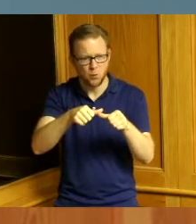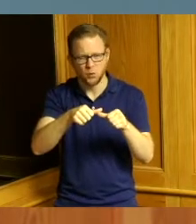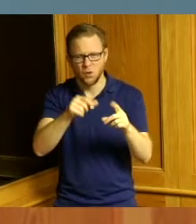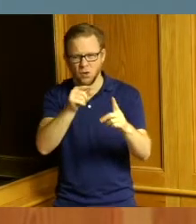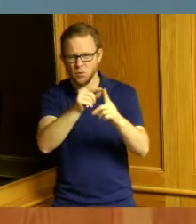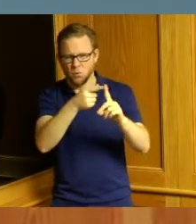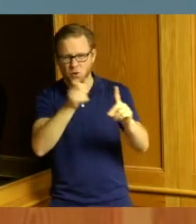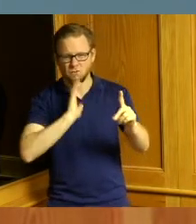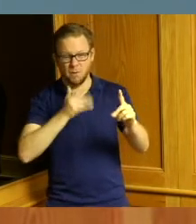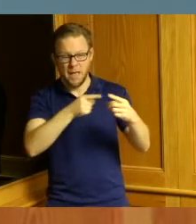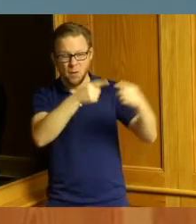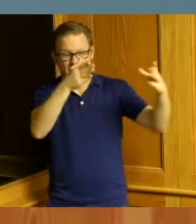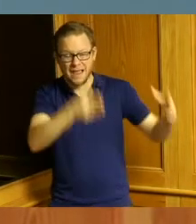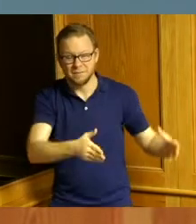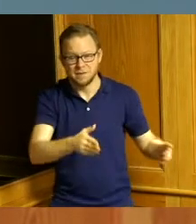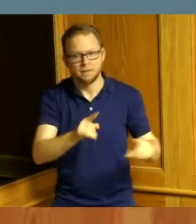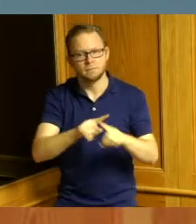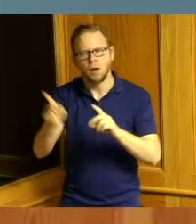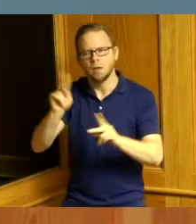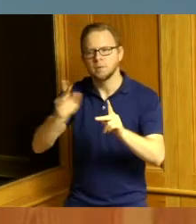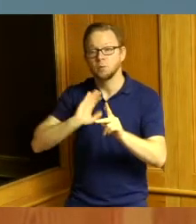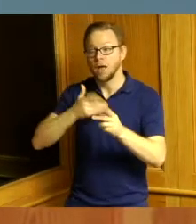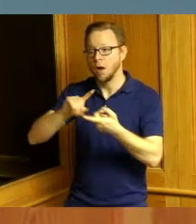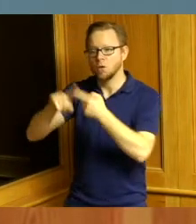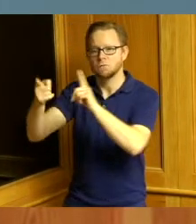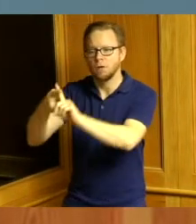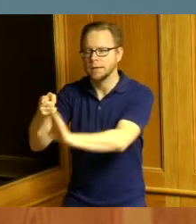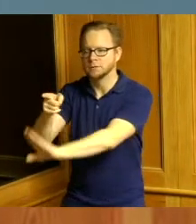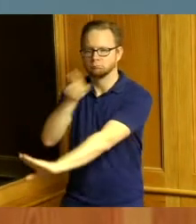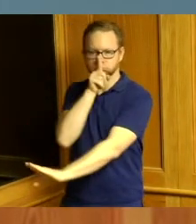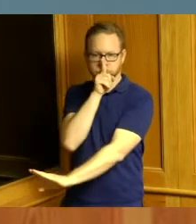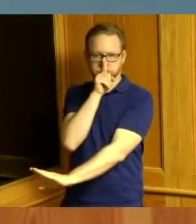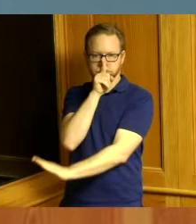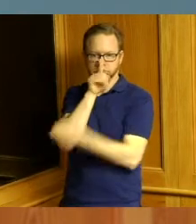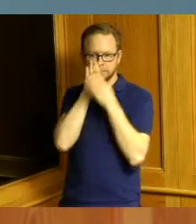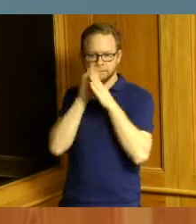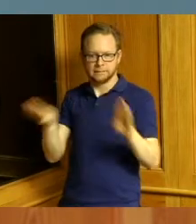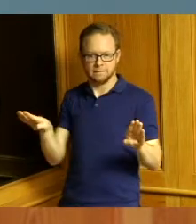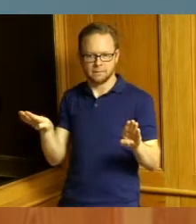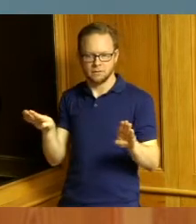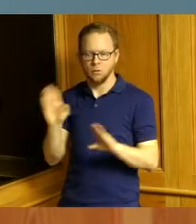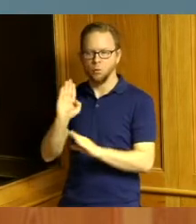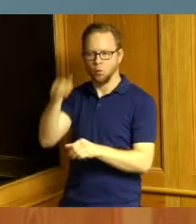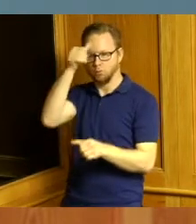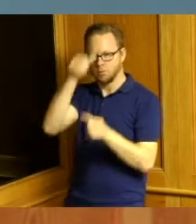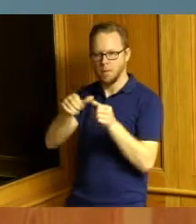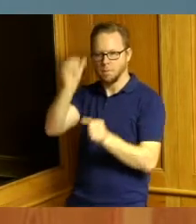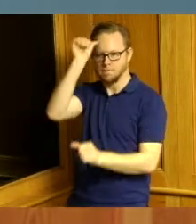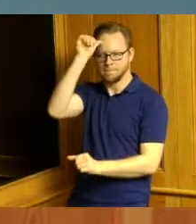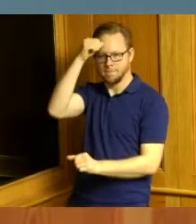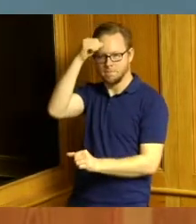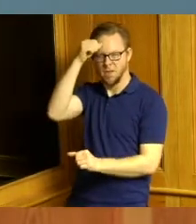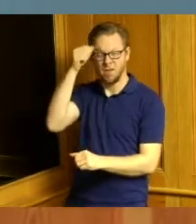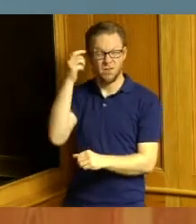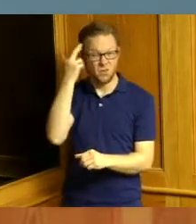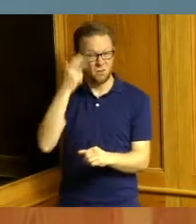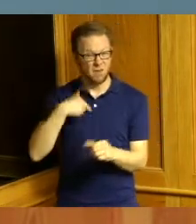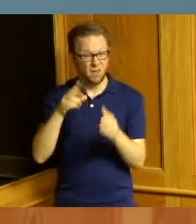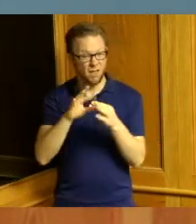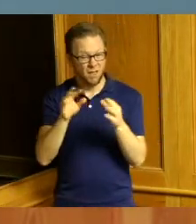but the silence of our friends and the reason why I bring that up is Lincoln heights gun range